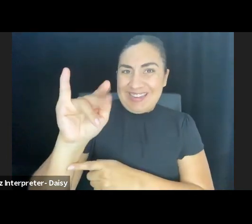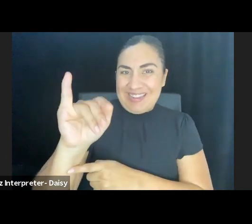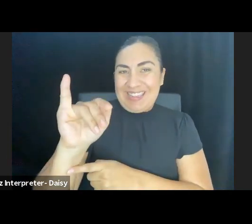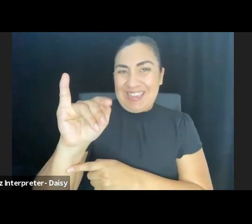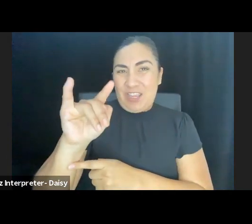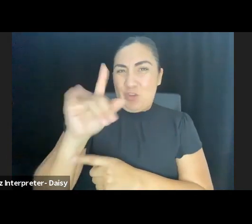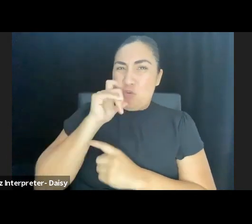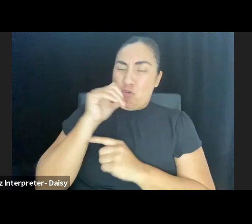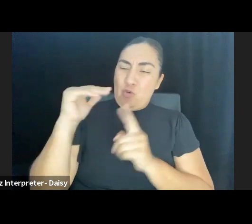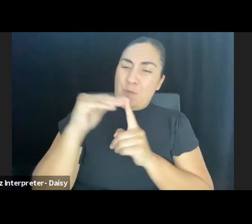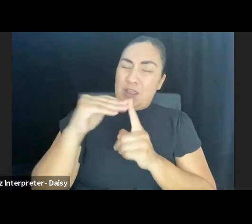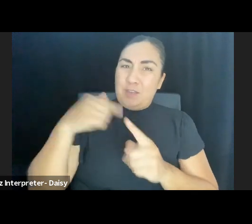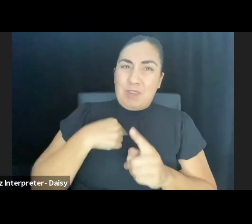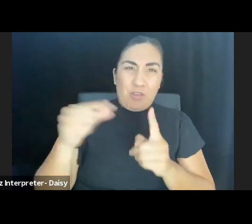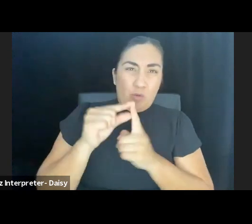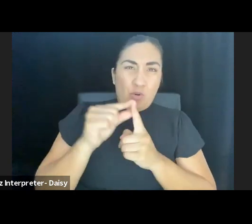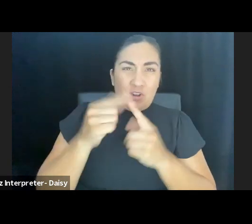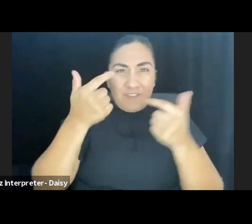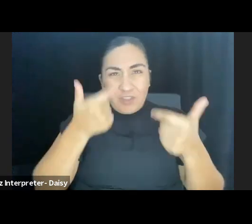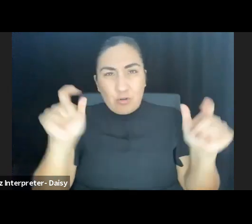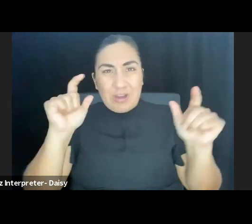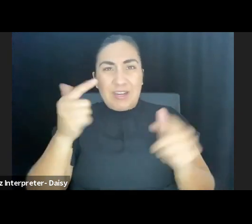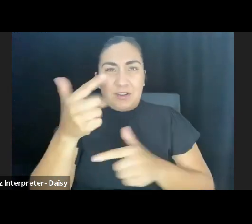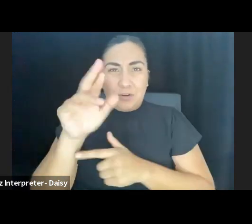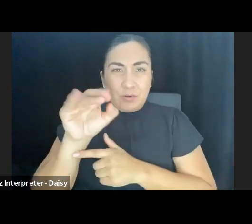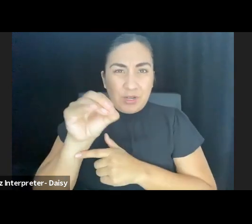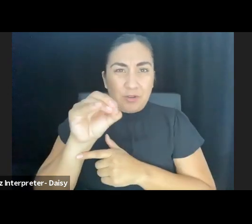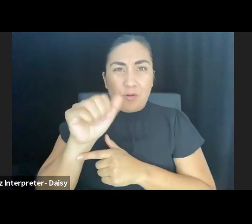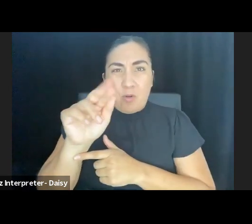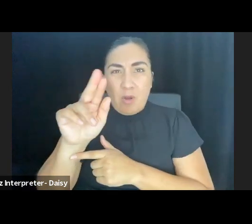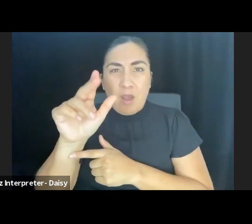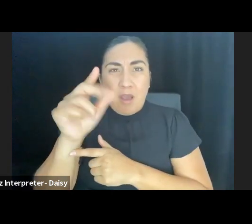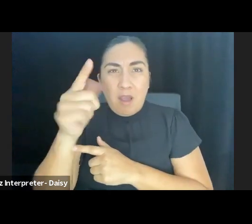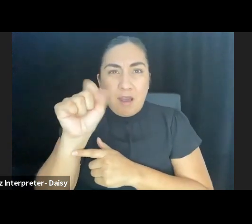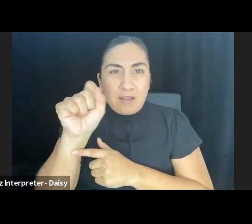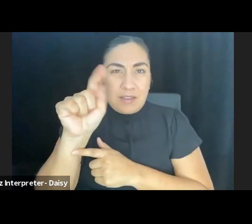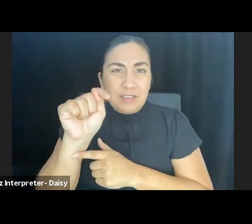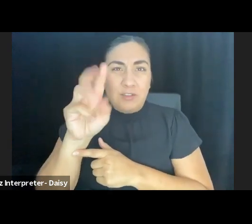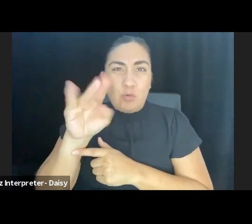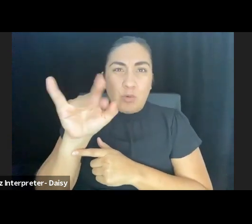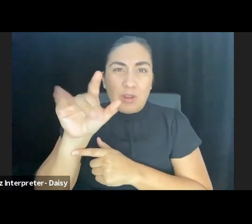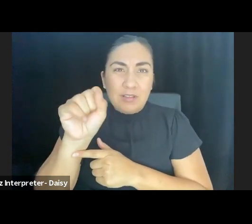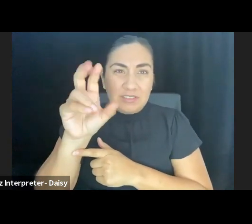of the great griot August Wilson. In "King Hedley II," the character Tonia shares her truth: